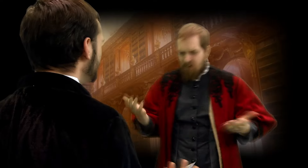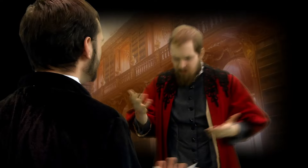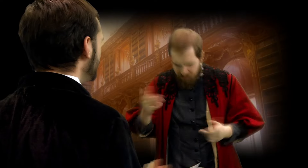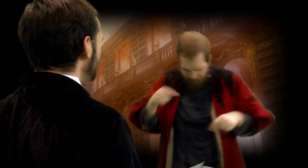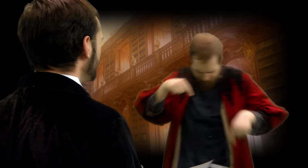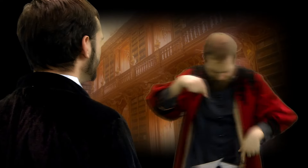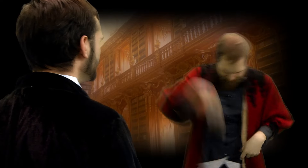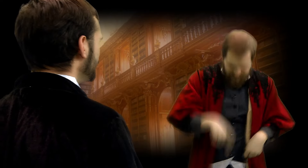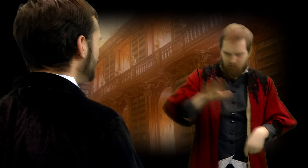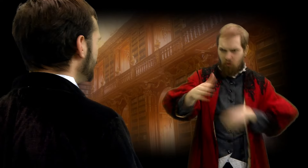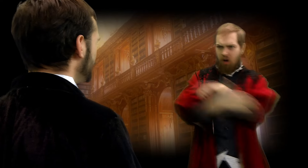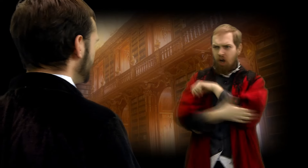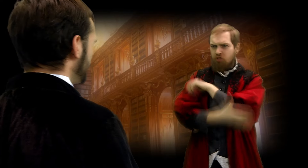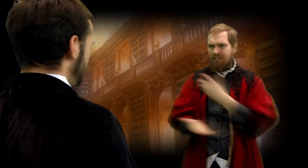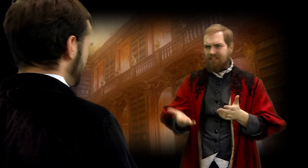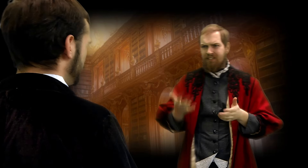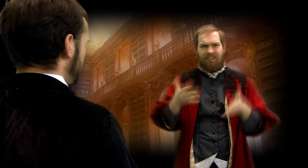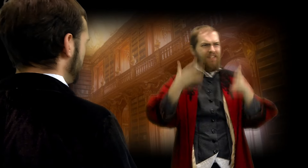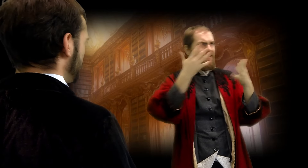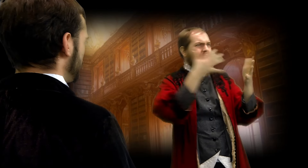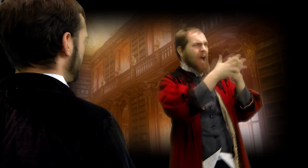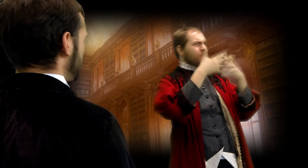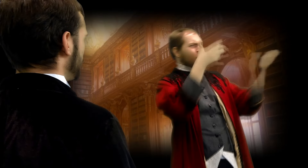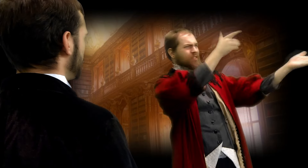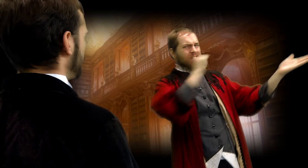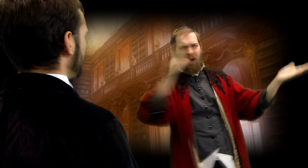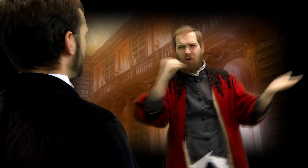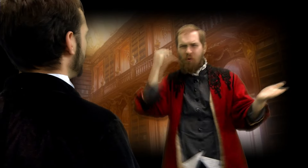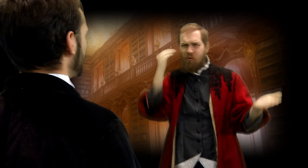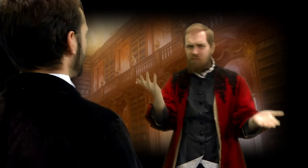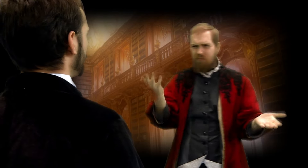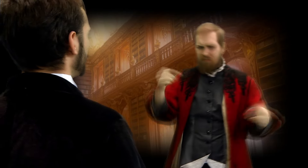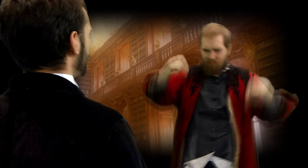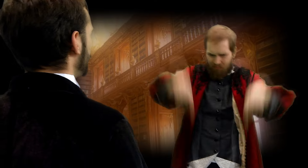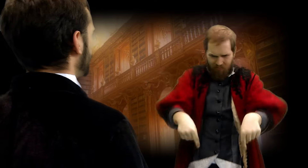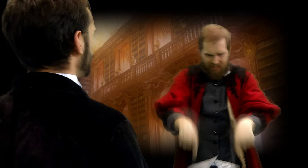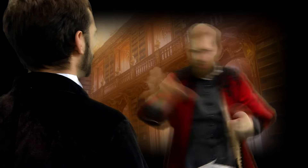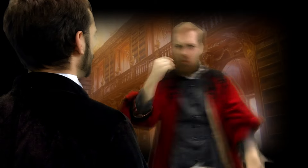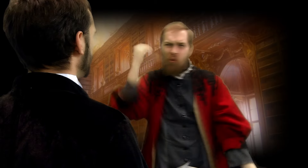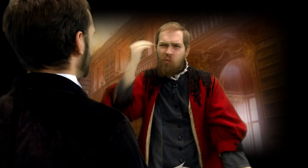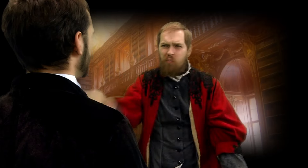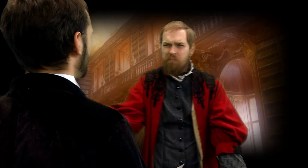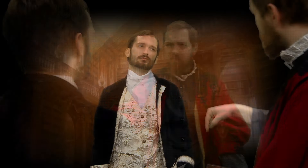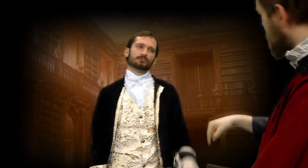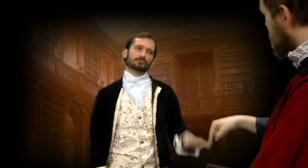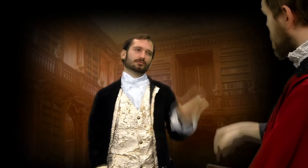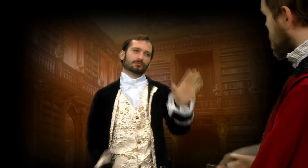This is your country! America's not your home, this is your home!